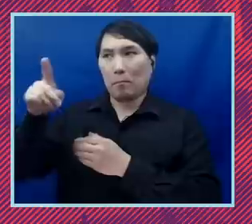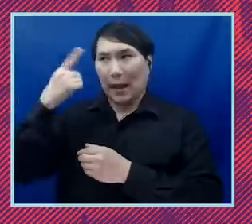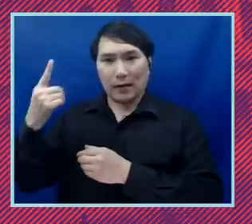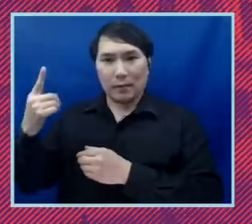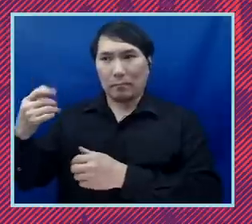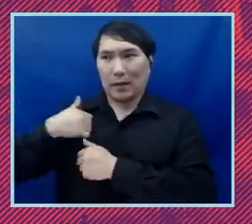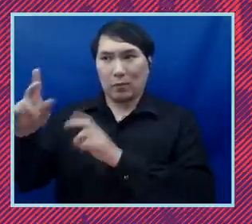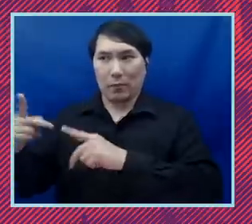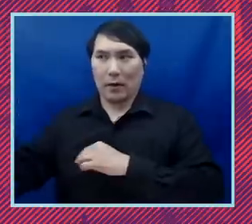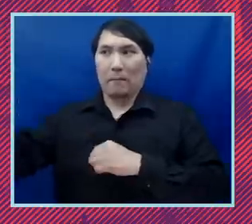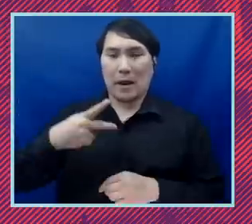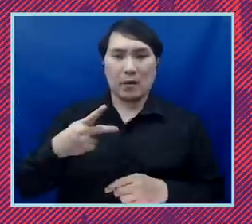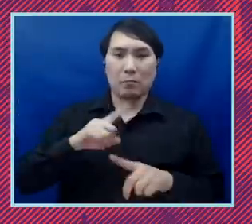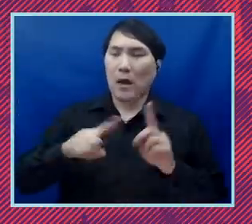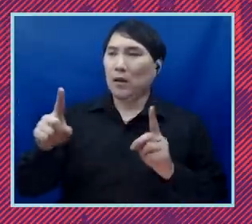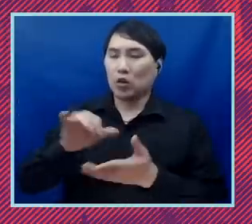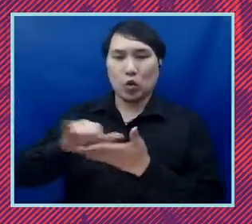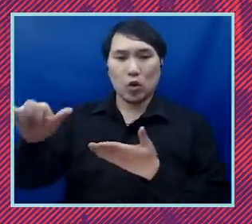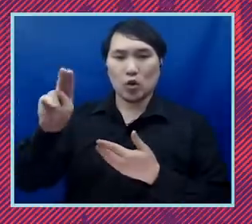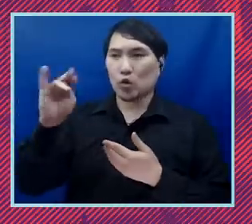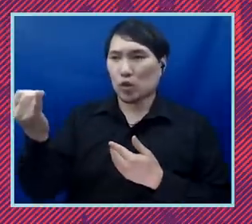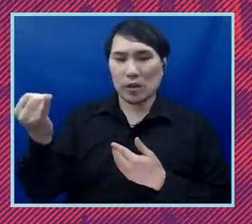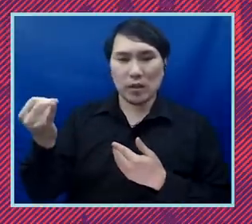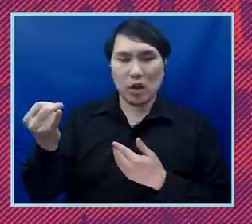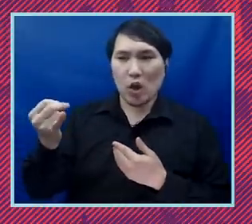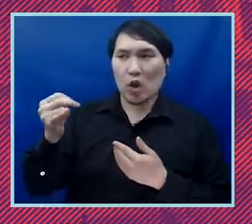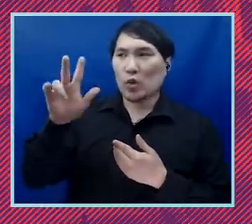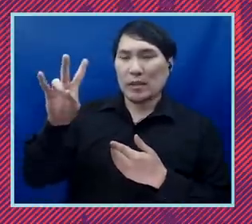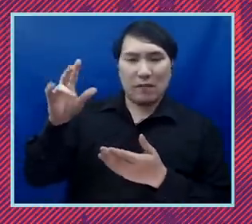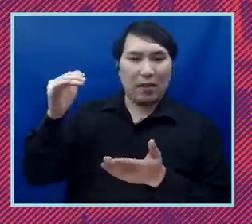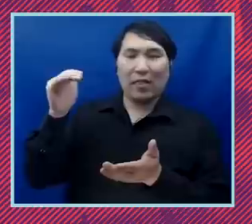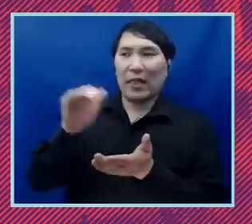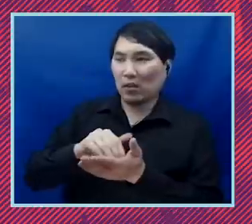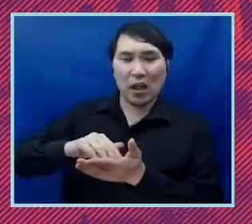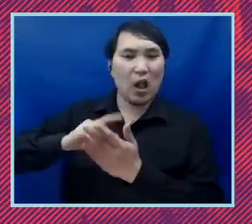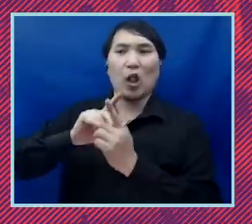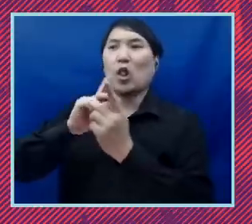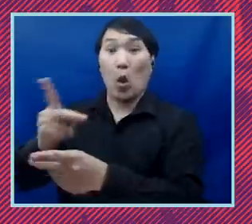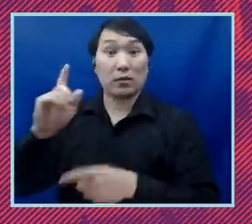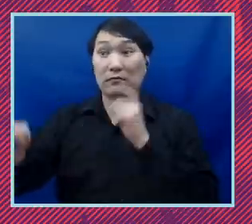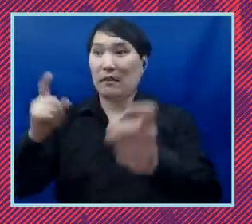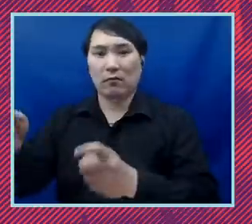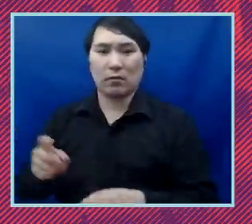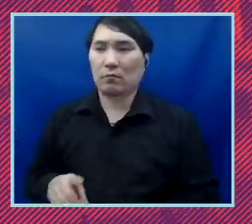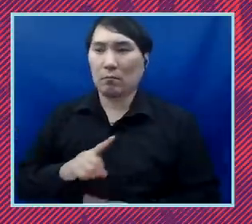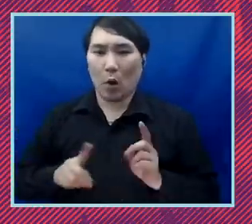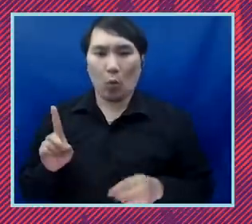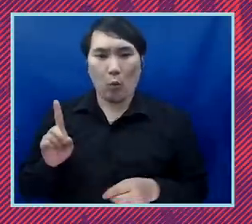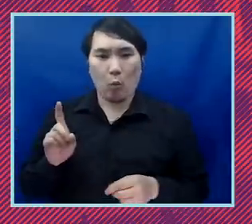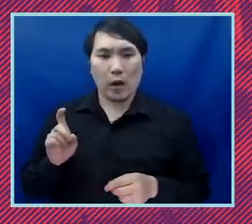jersey as there were over 37 000 loans provided only 100 were given to non-white borrowers so you